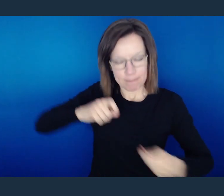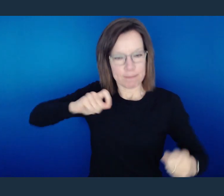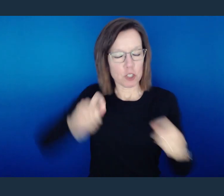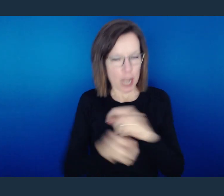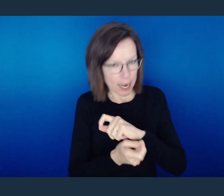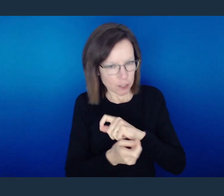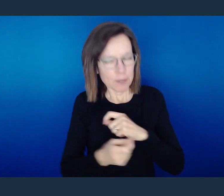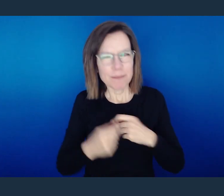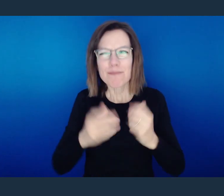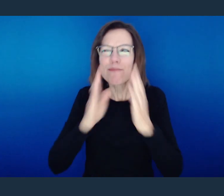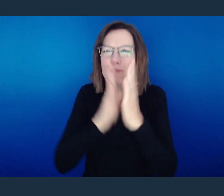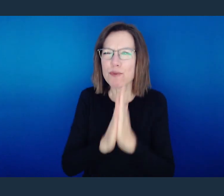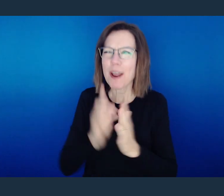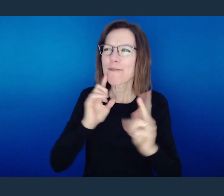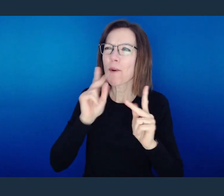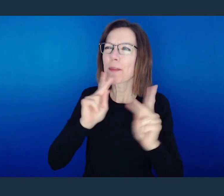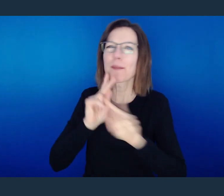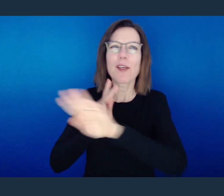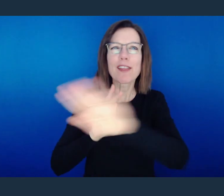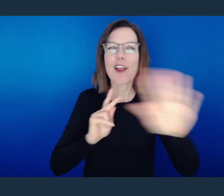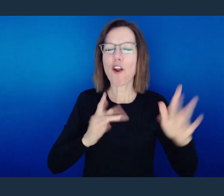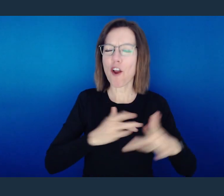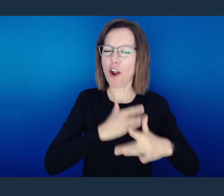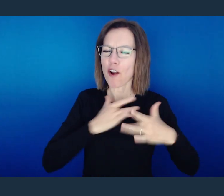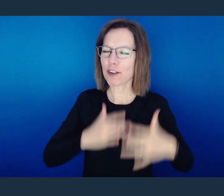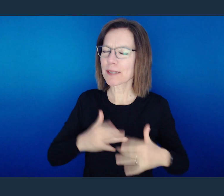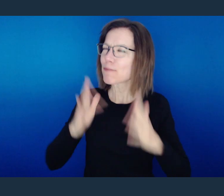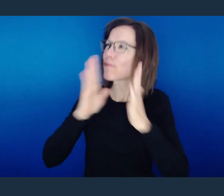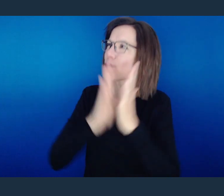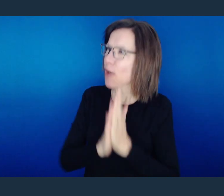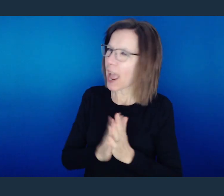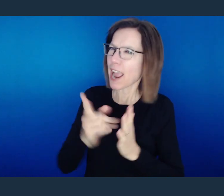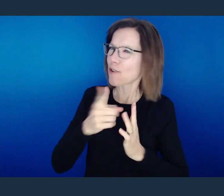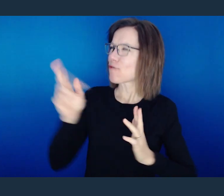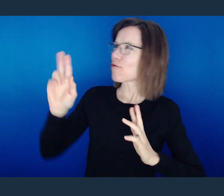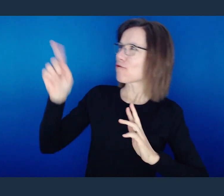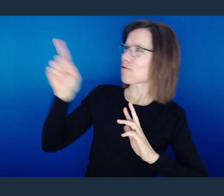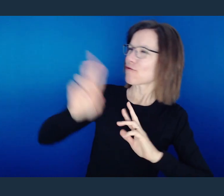So Lord, the hearts of those who are viewing this cast, I pray that You have already prepared